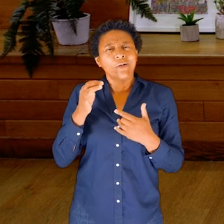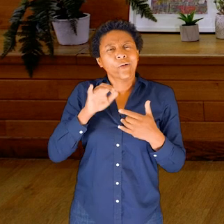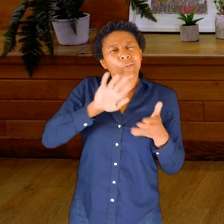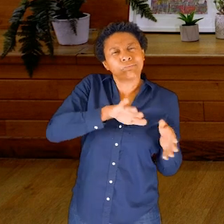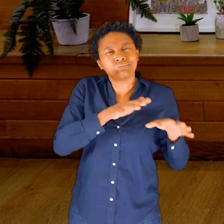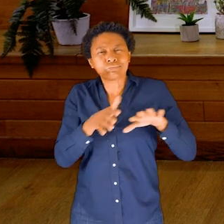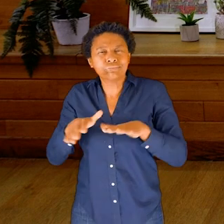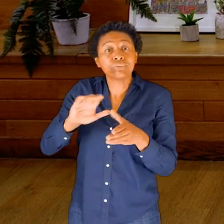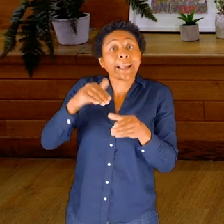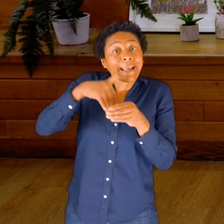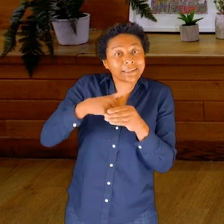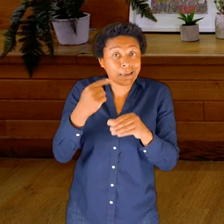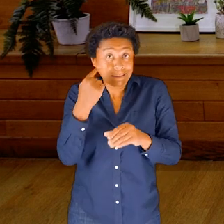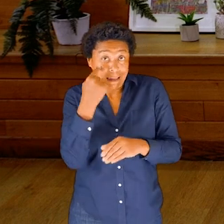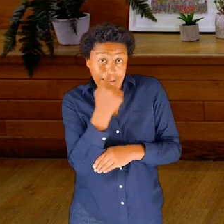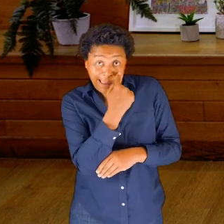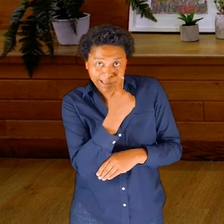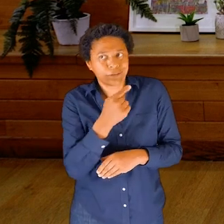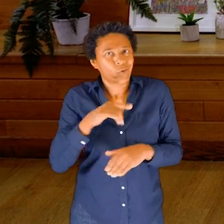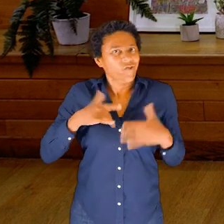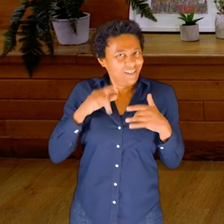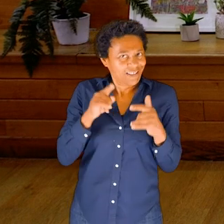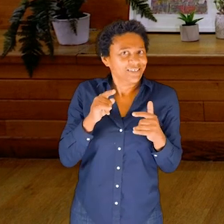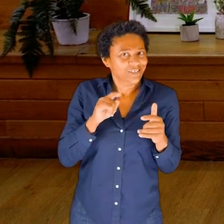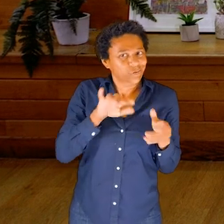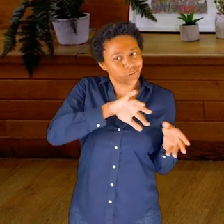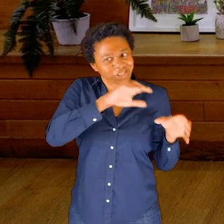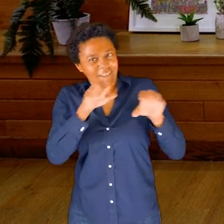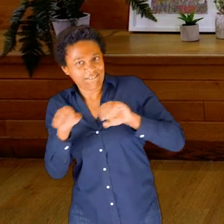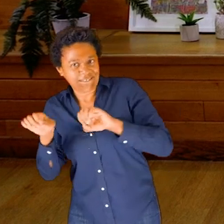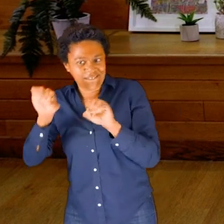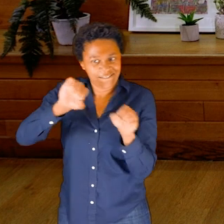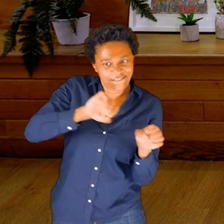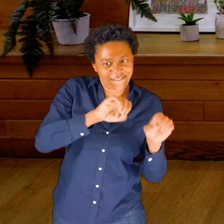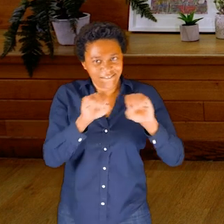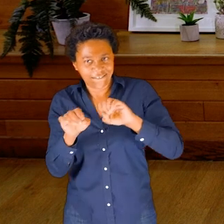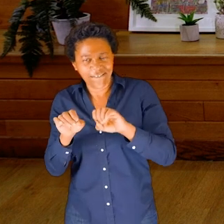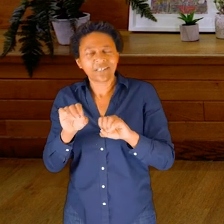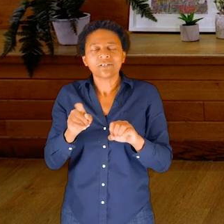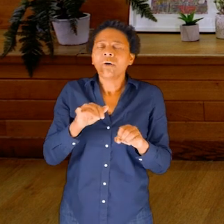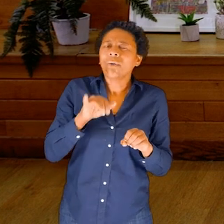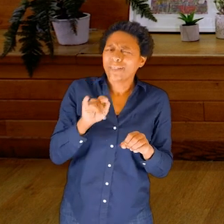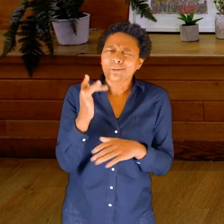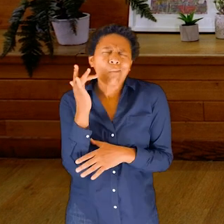Now, this is quite a subtle sensation. So for me, sometimes it helps to take some water into my mouth, and